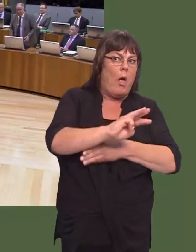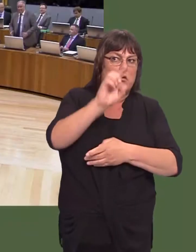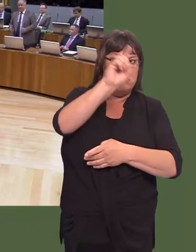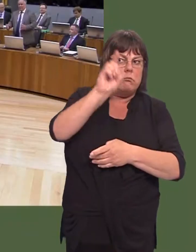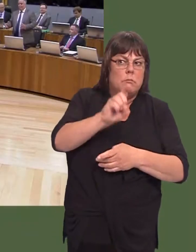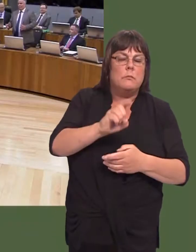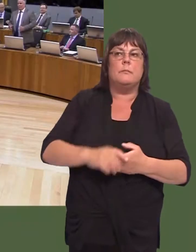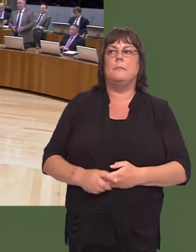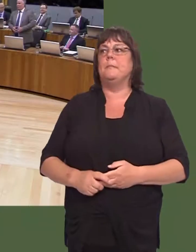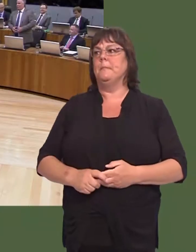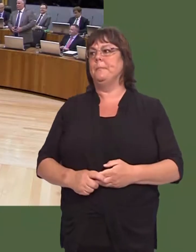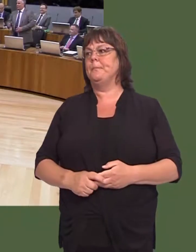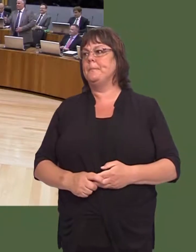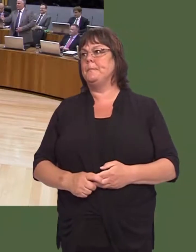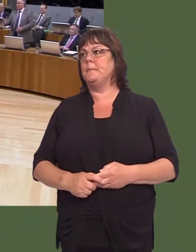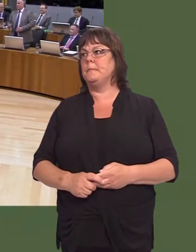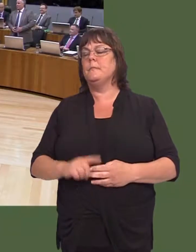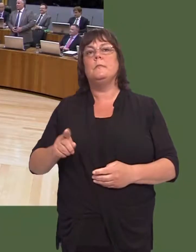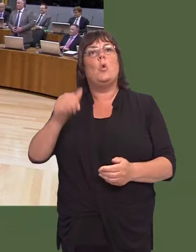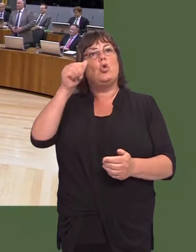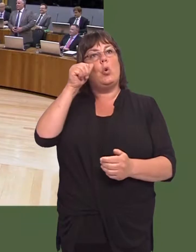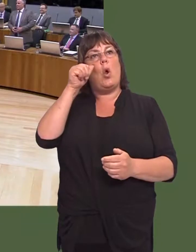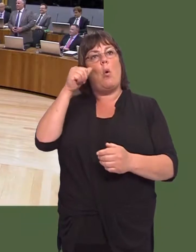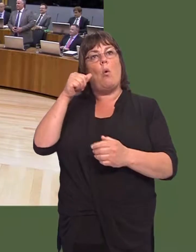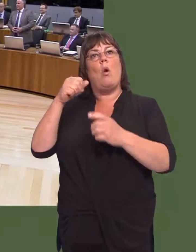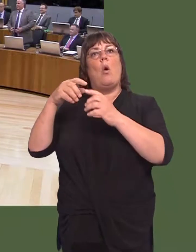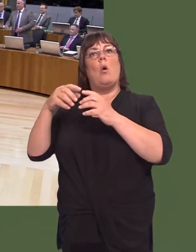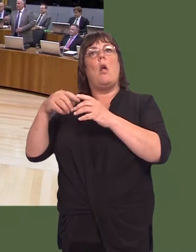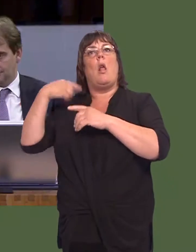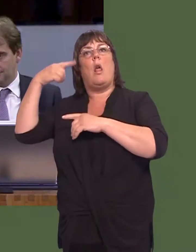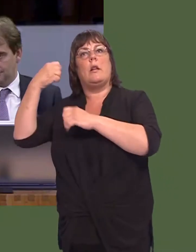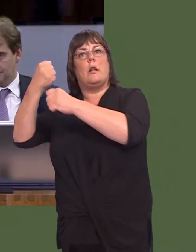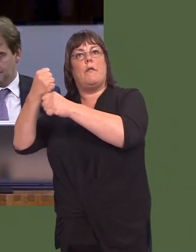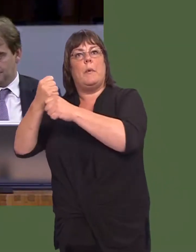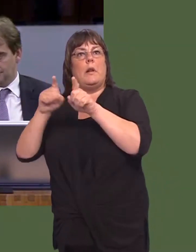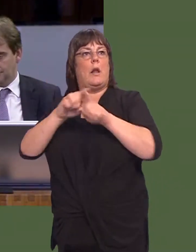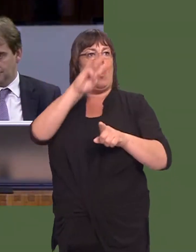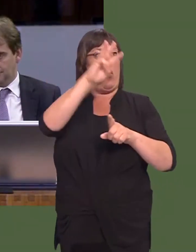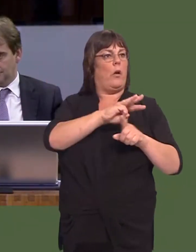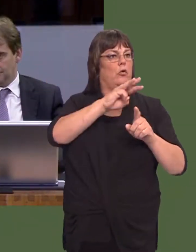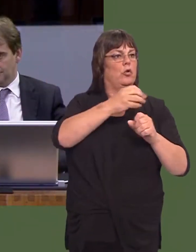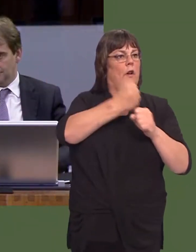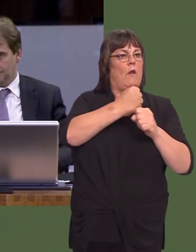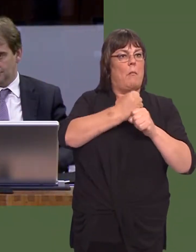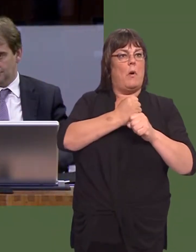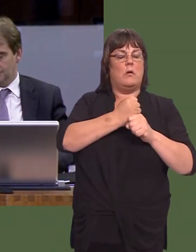Davies: Well, as well you know, the agreement between the Welsh Government and the Westminster Government put the funding floor in place, which was warmly endorsed by your Cabinet